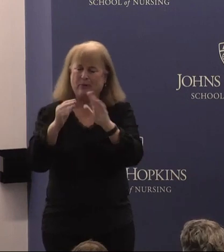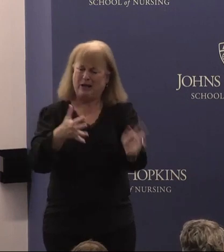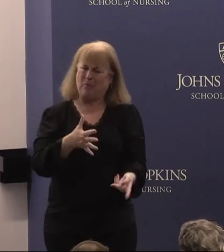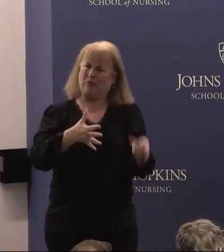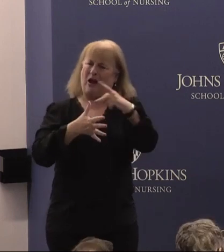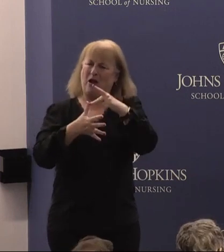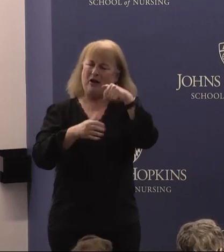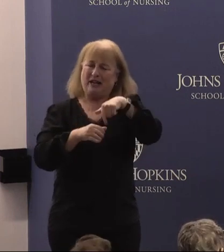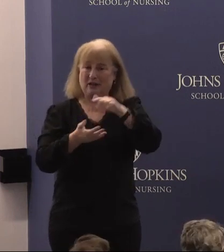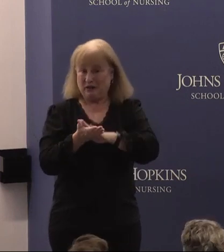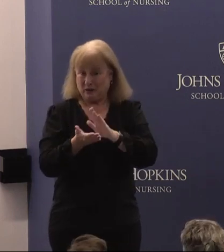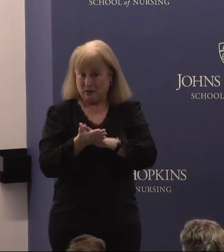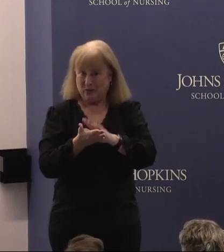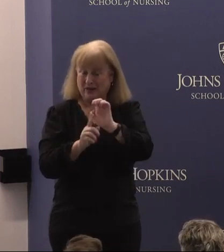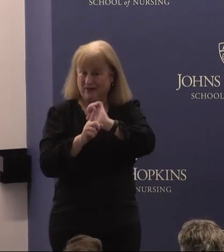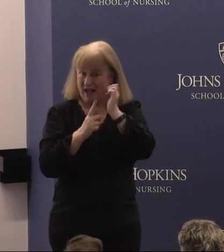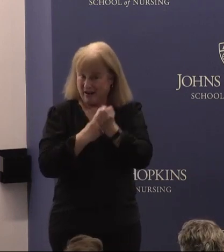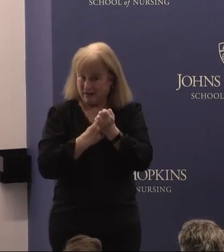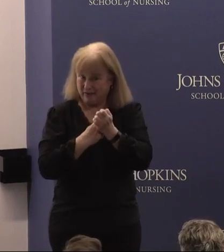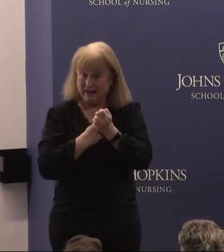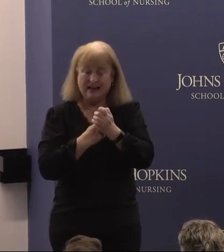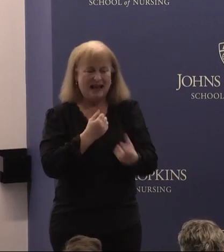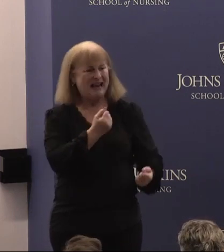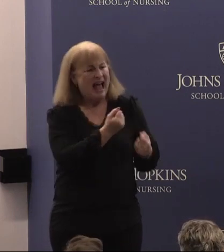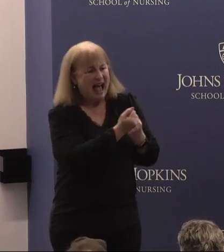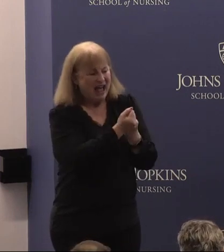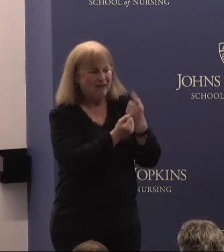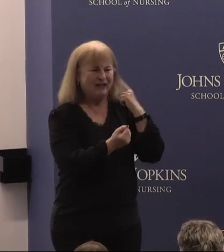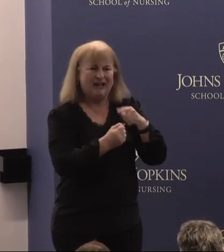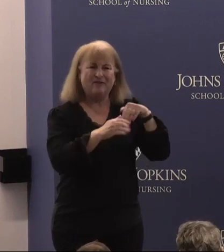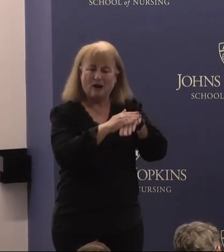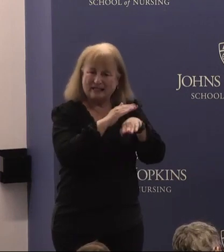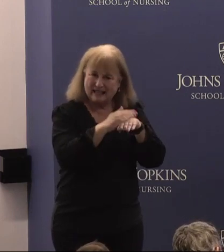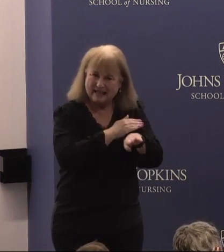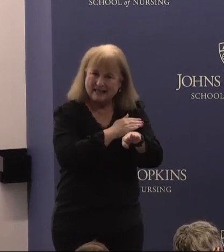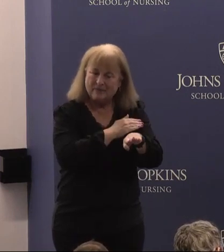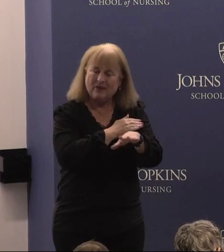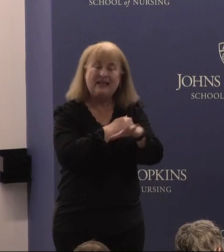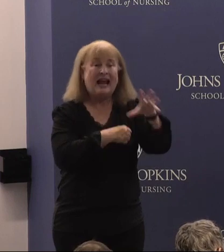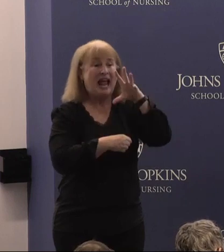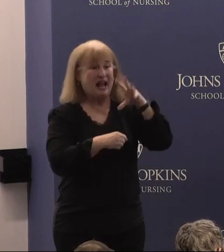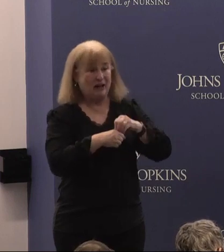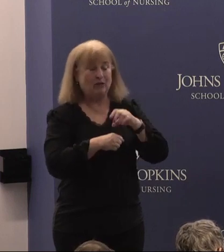in the school environment, to advocating for accessibility, inclusion of disability in the